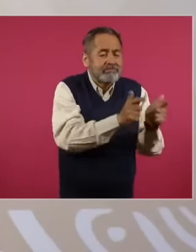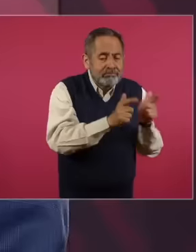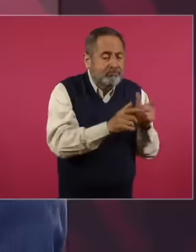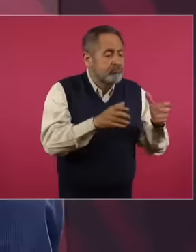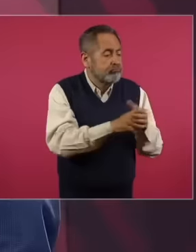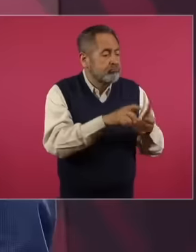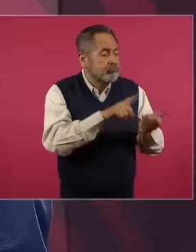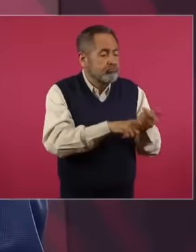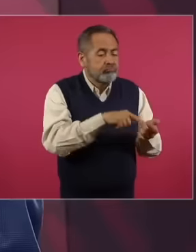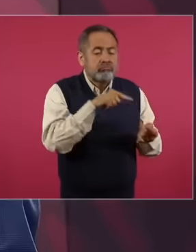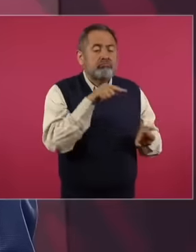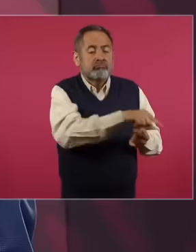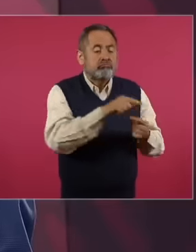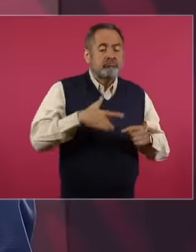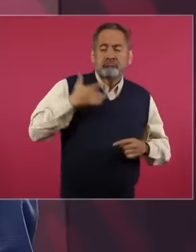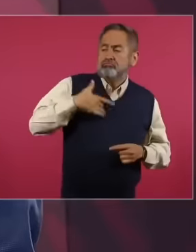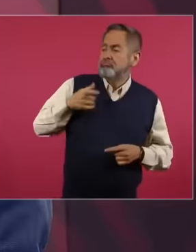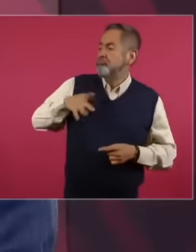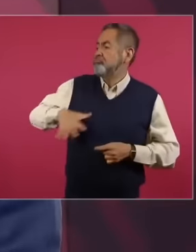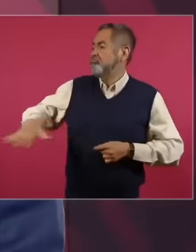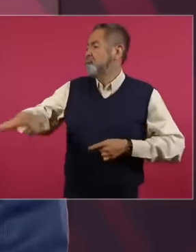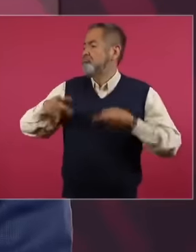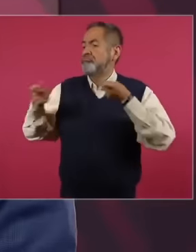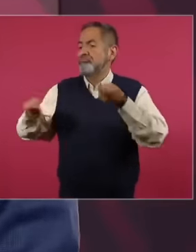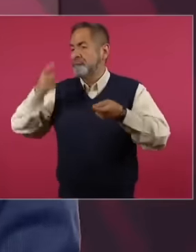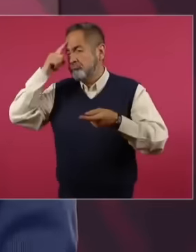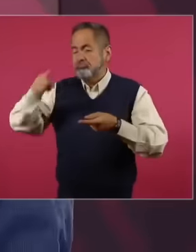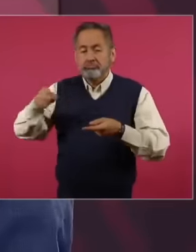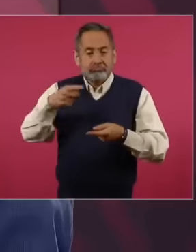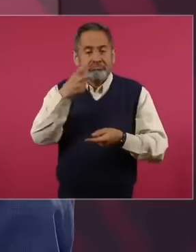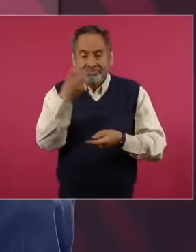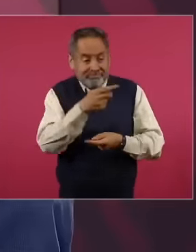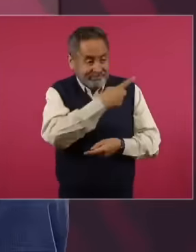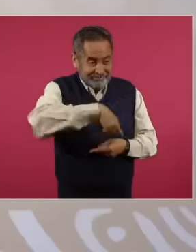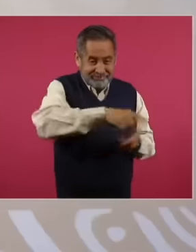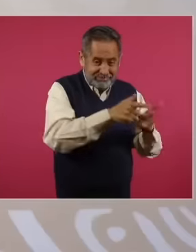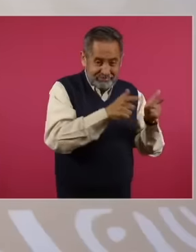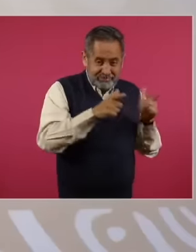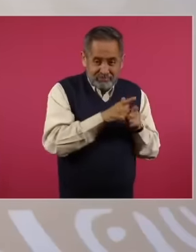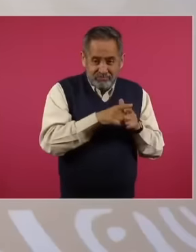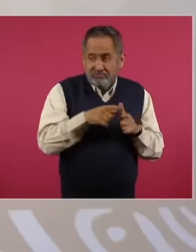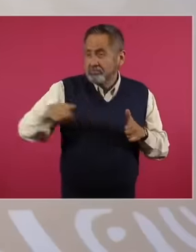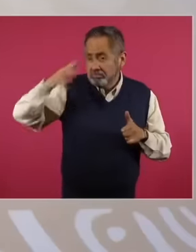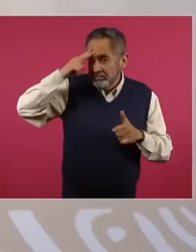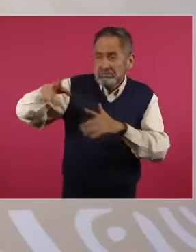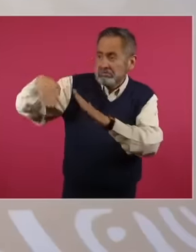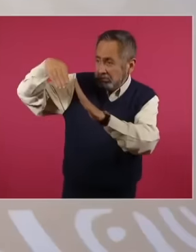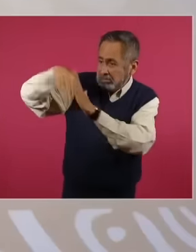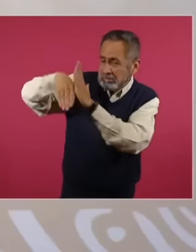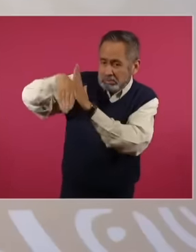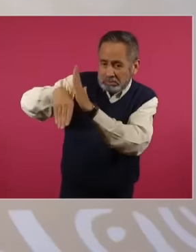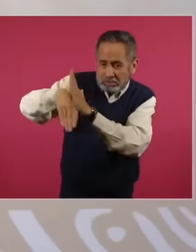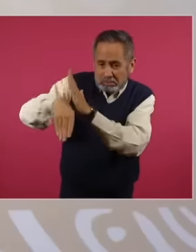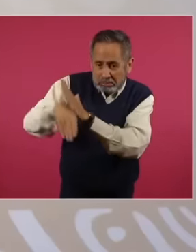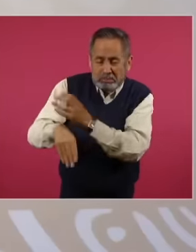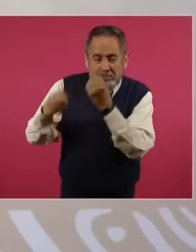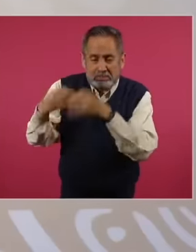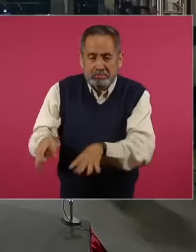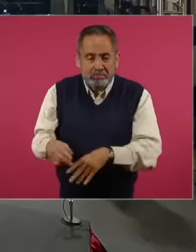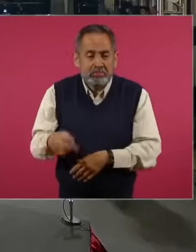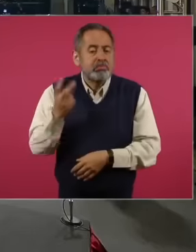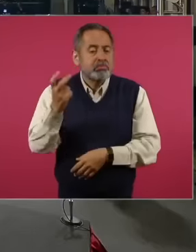owners of Mexico, those who led the country to decadence, those who impoverished the majority